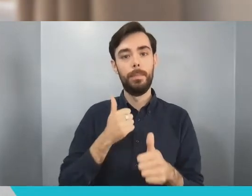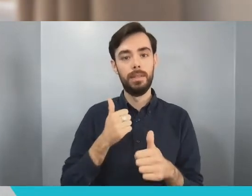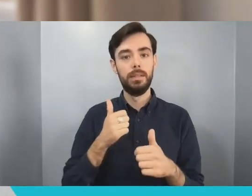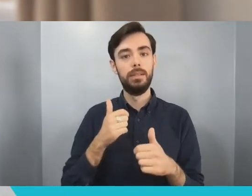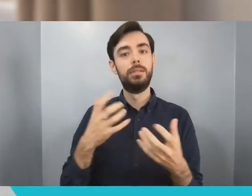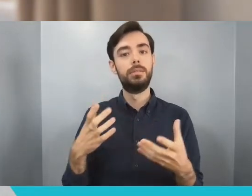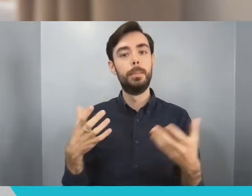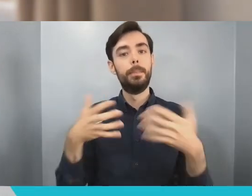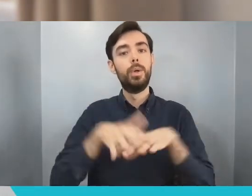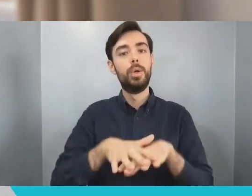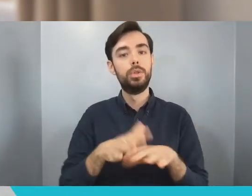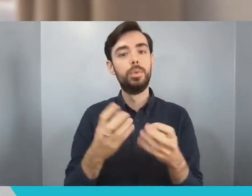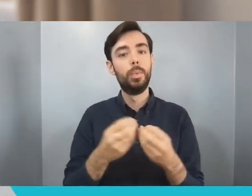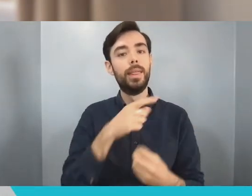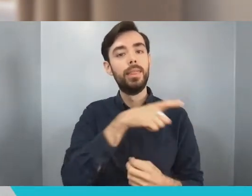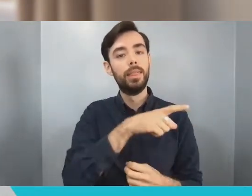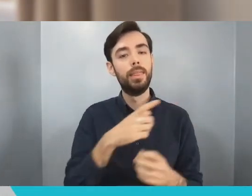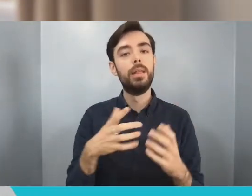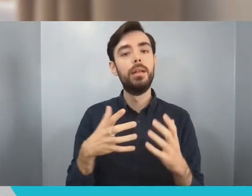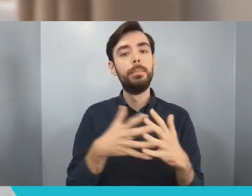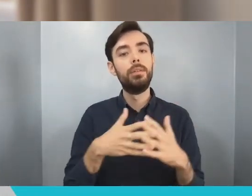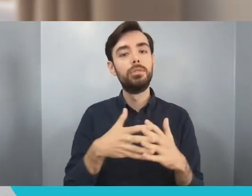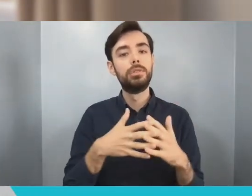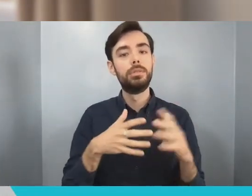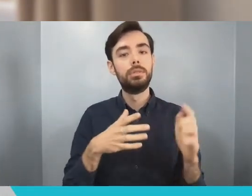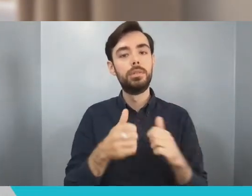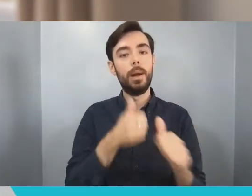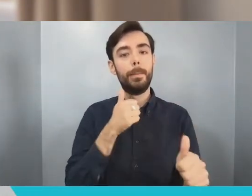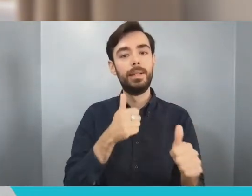to take a camera and then the software takes the images from the camera and turns them